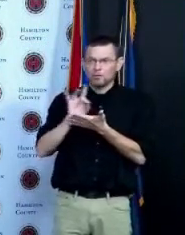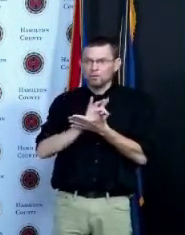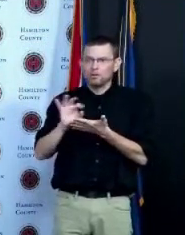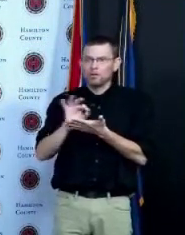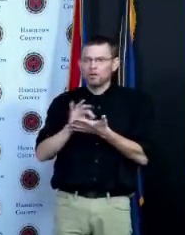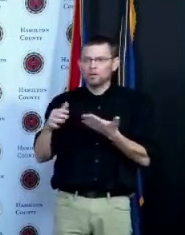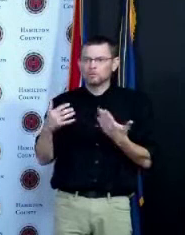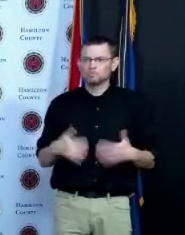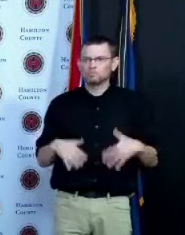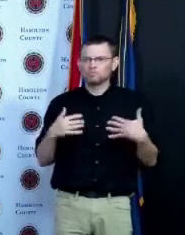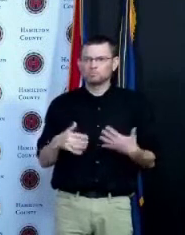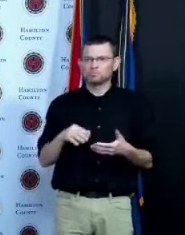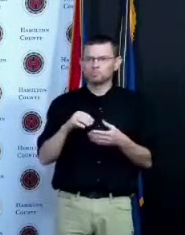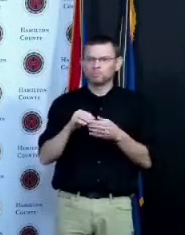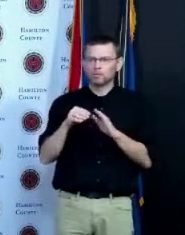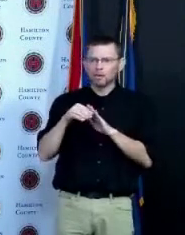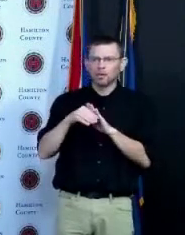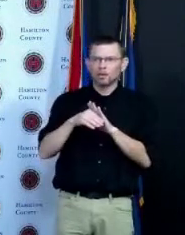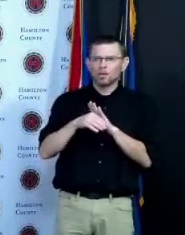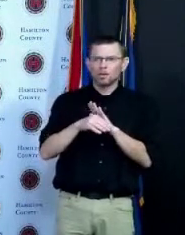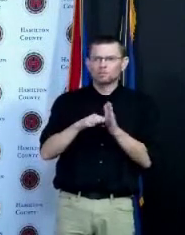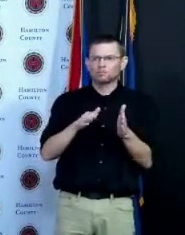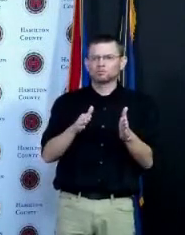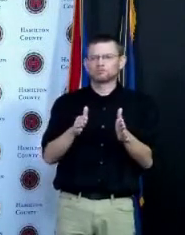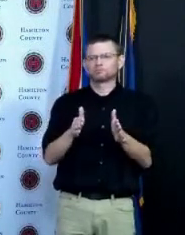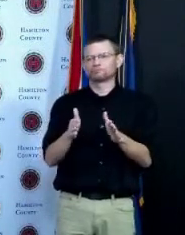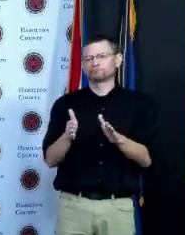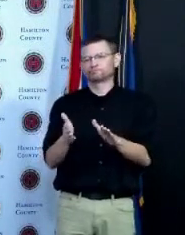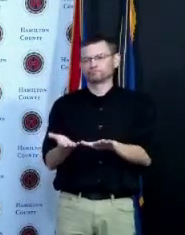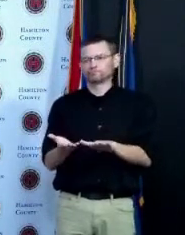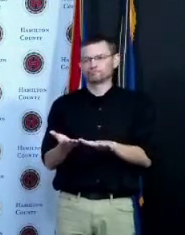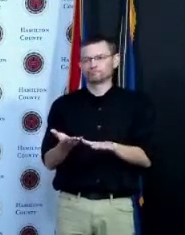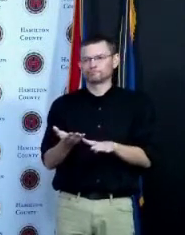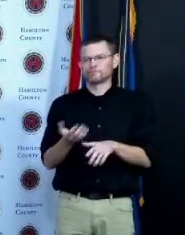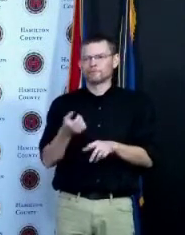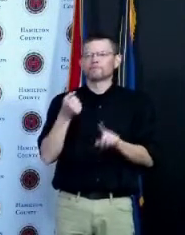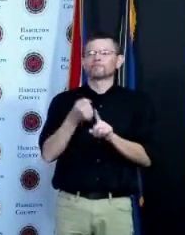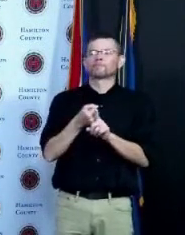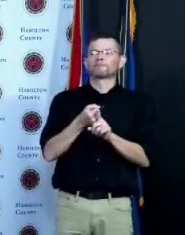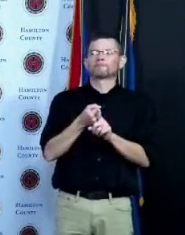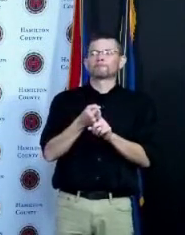sense the last for the first six to eight months of this thing the coronavirus would go away